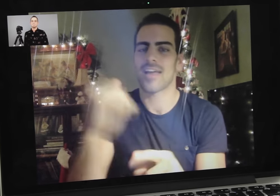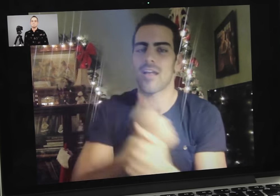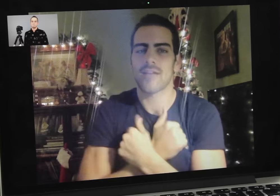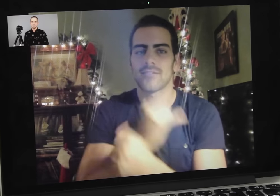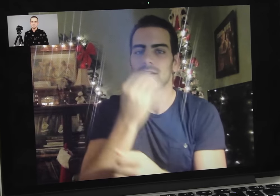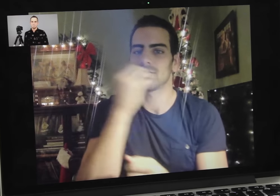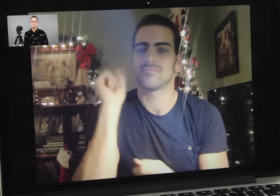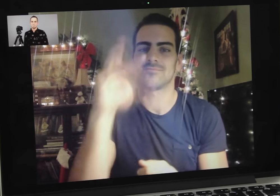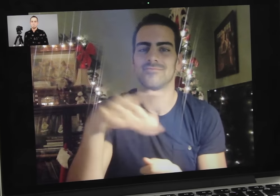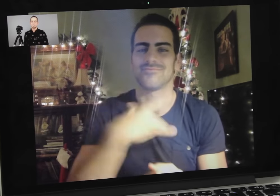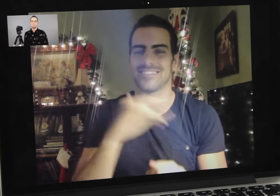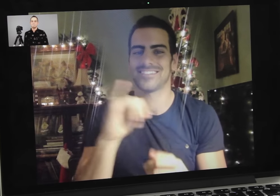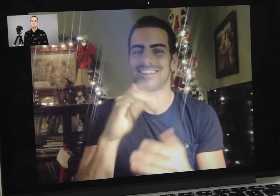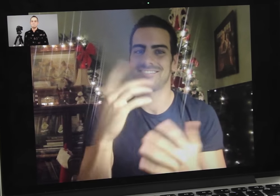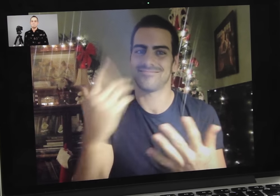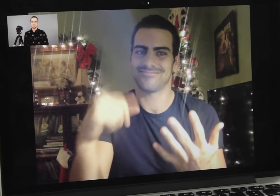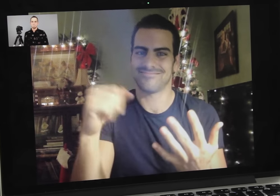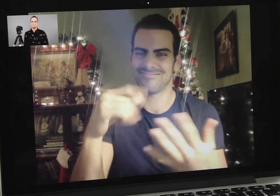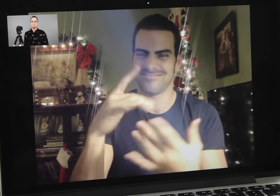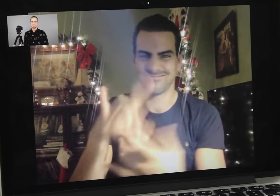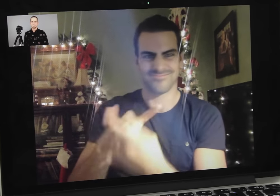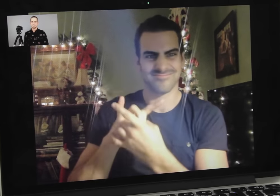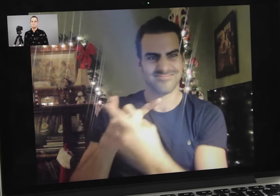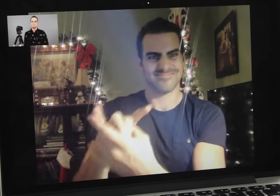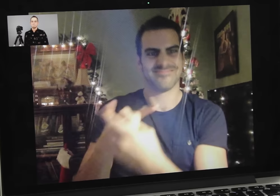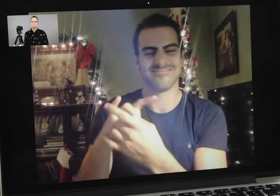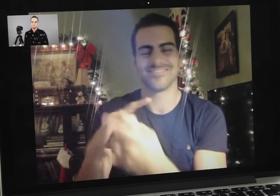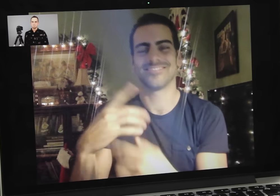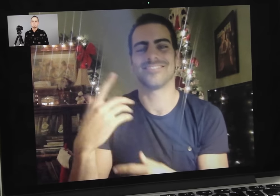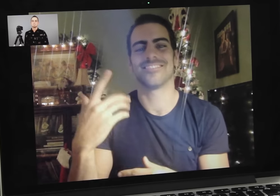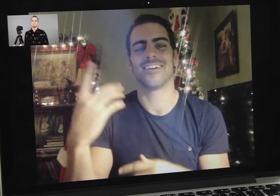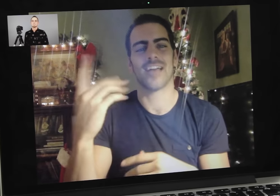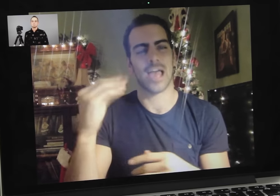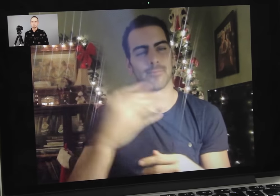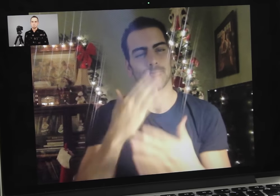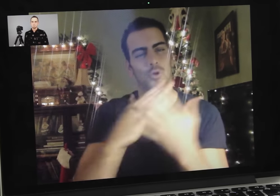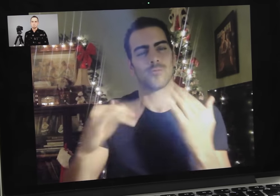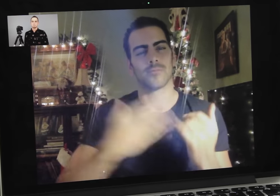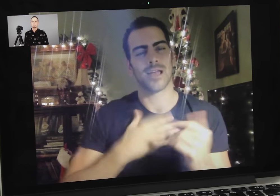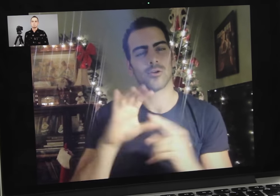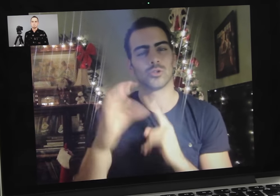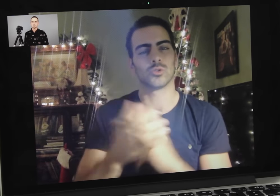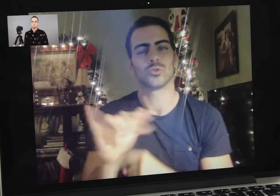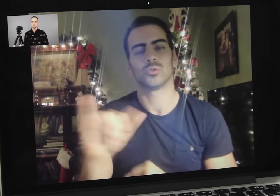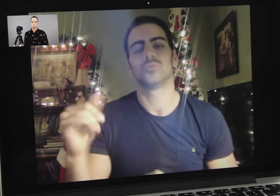And I love that gesture, it just makes a connection. And it’s a part of my culture.